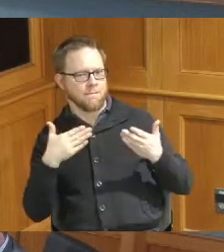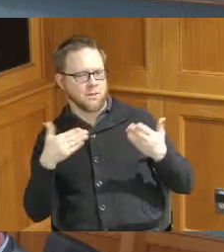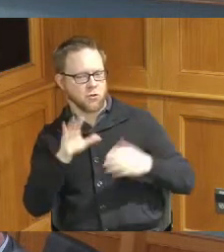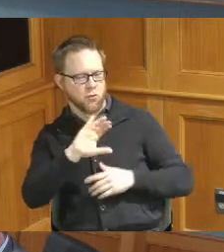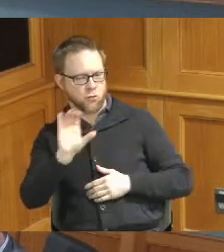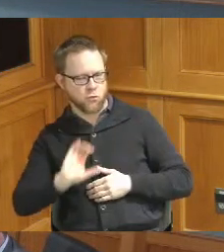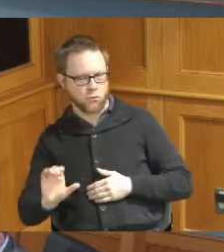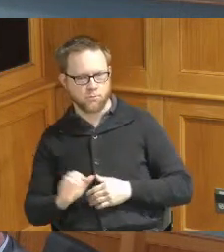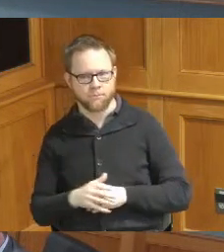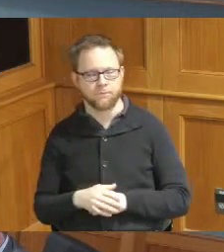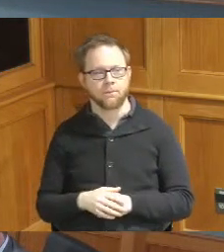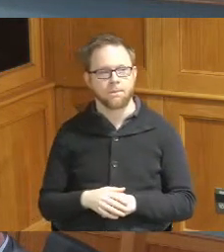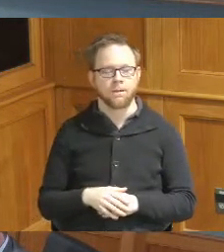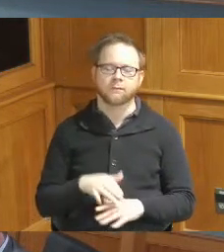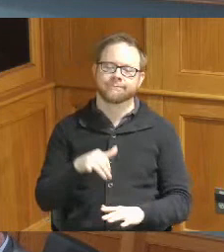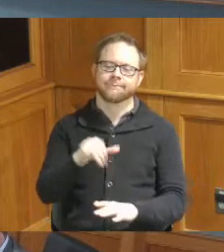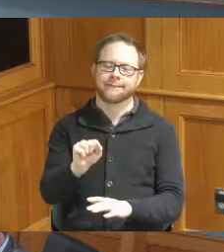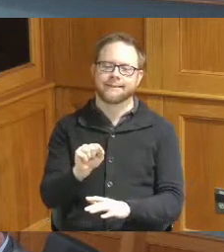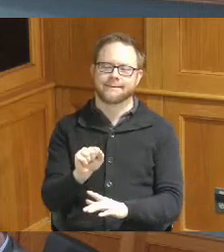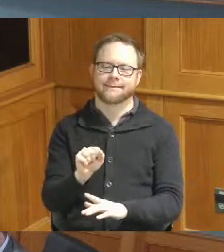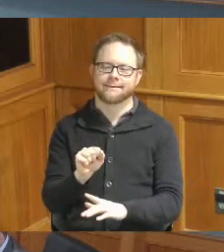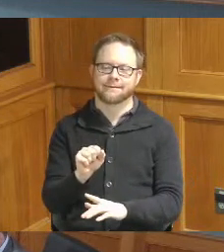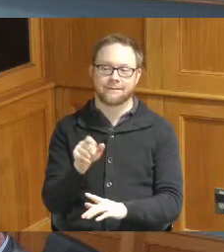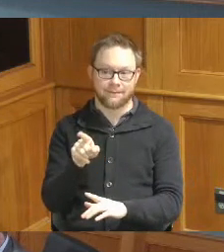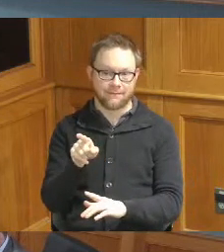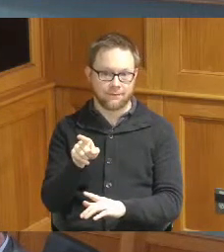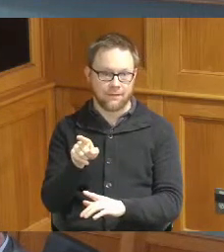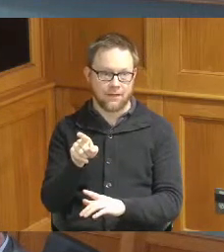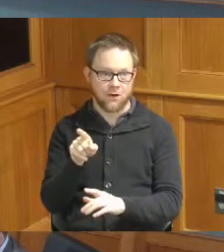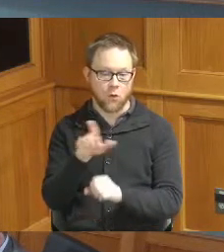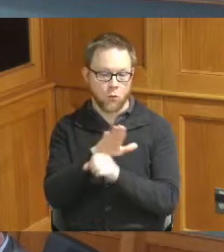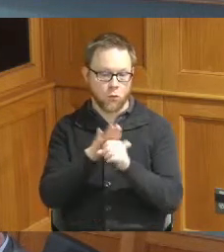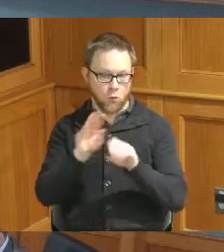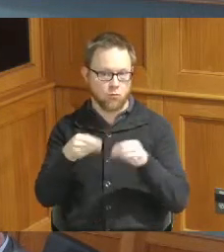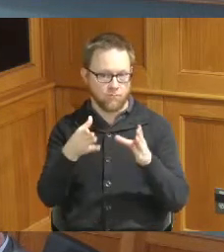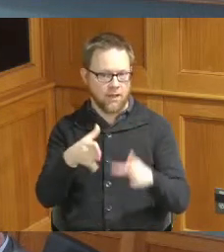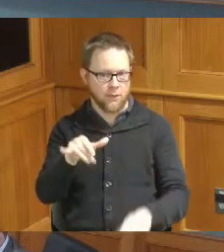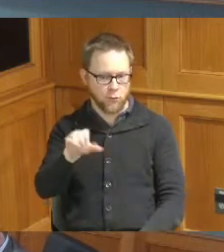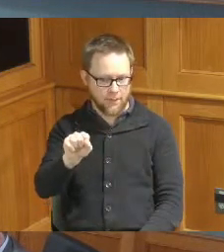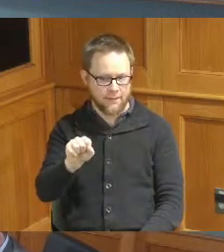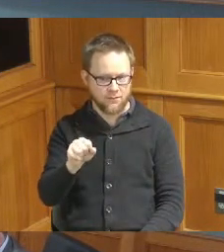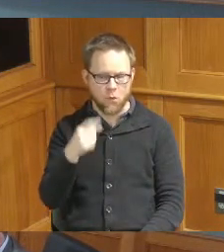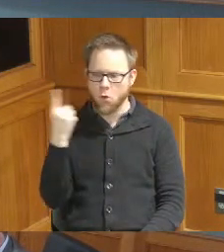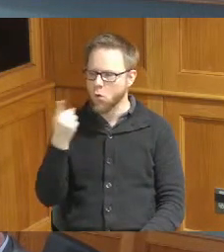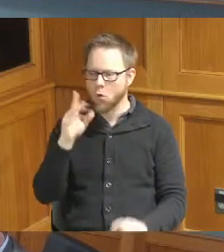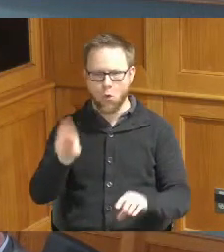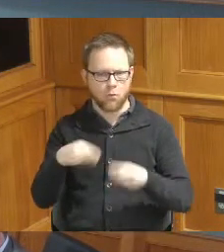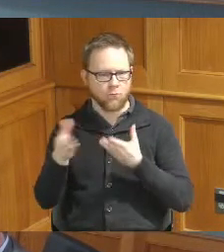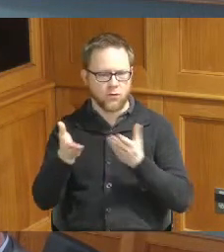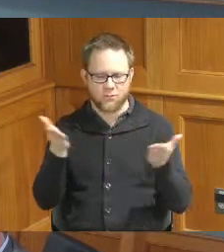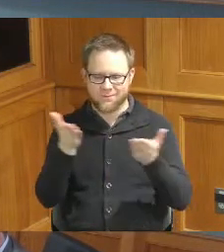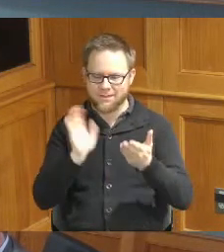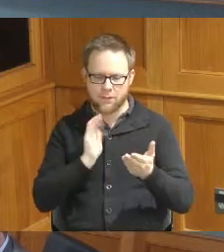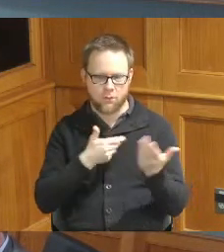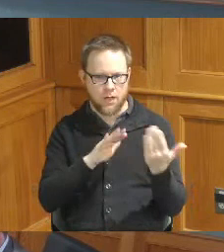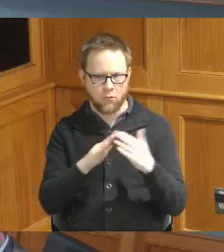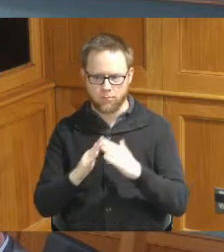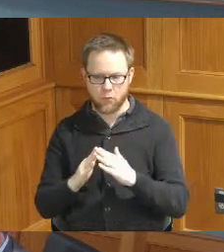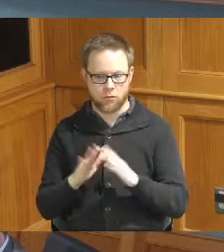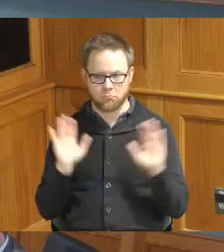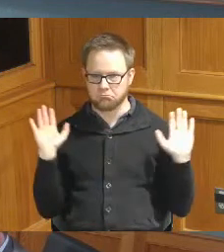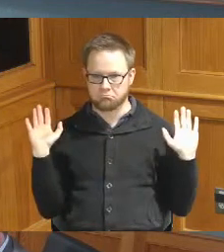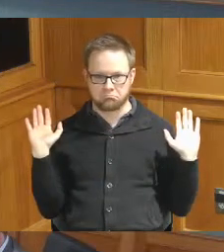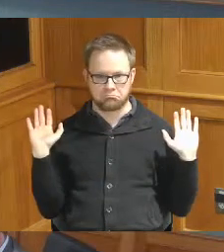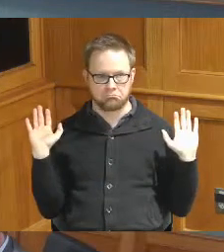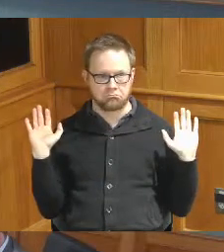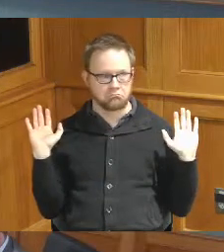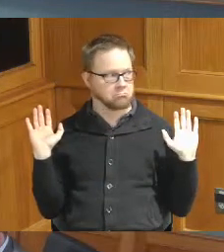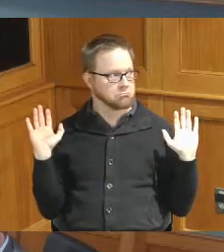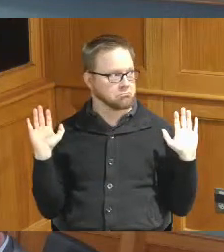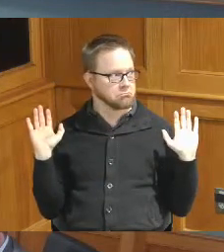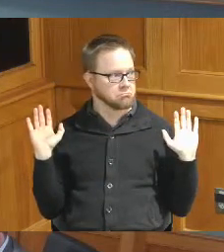and yes they're actually a local provider and only provide services in our community and it's